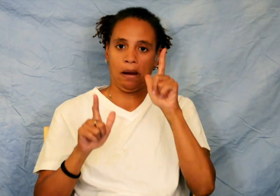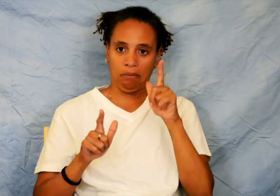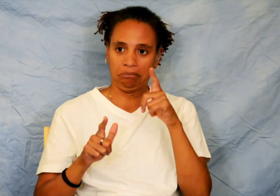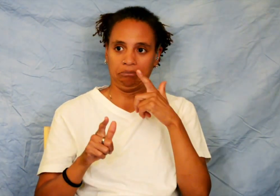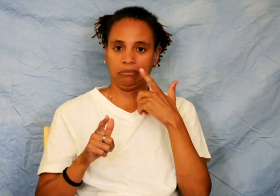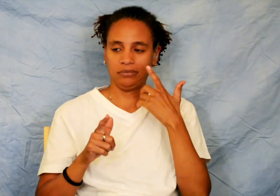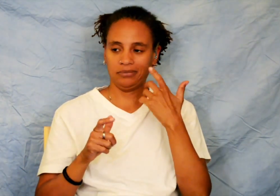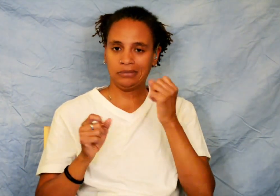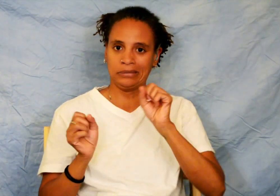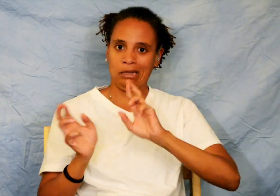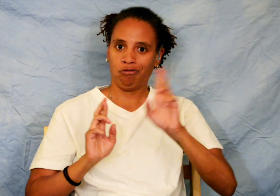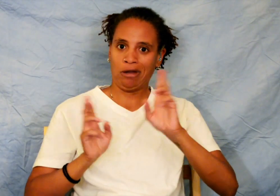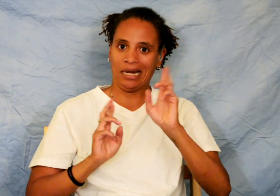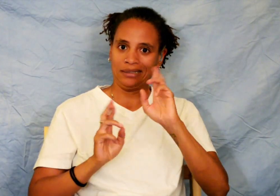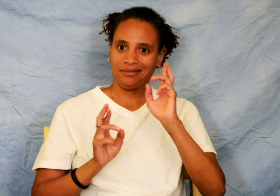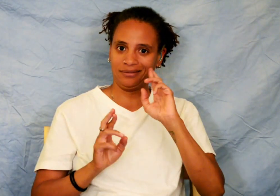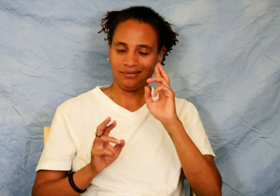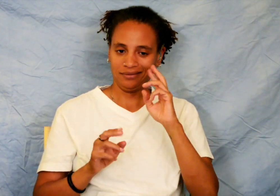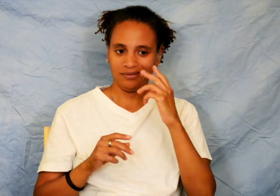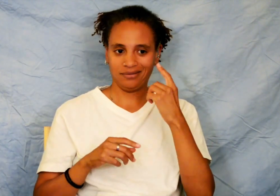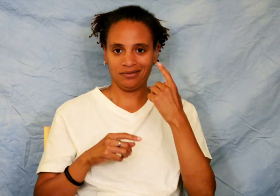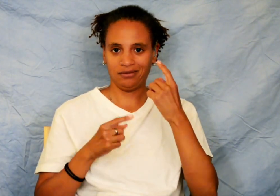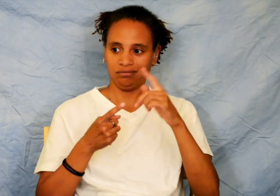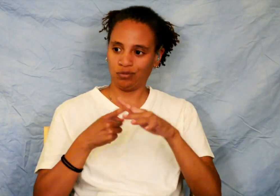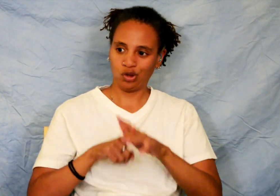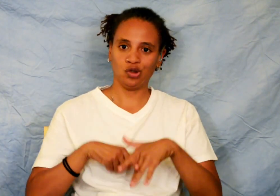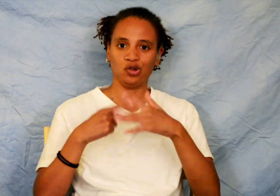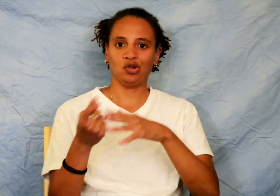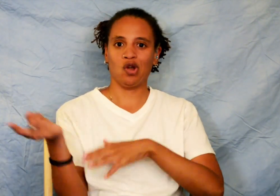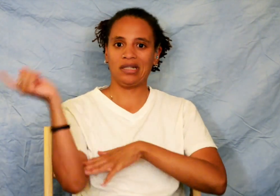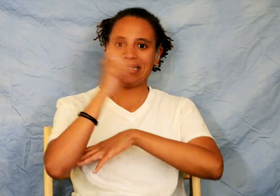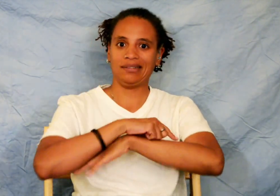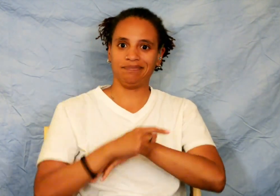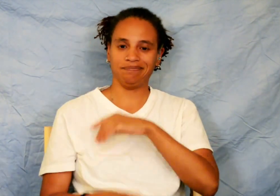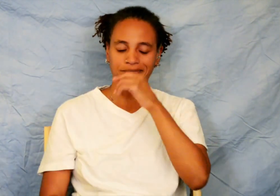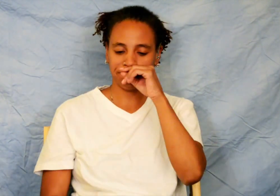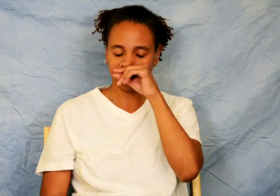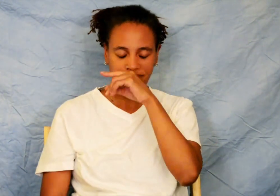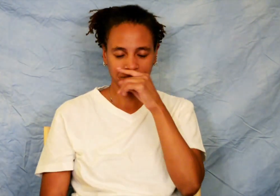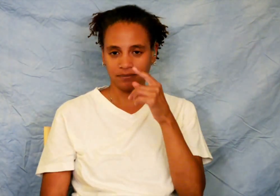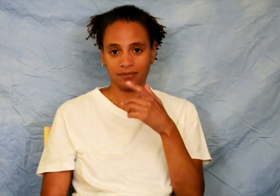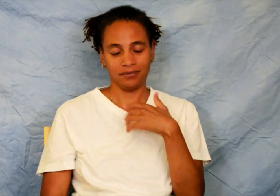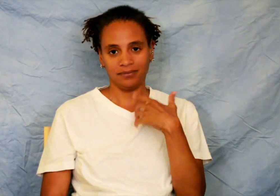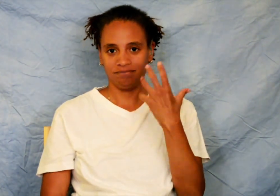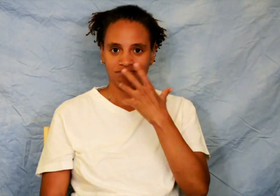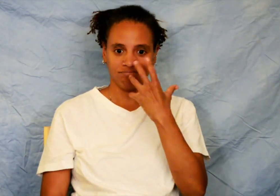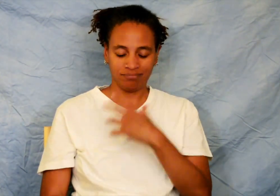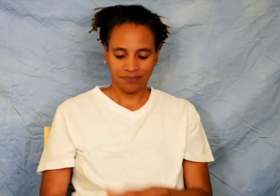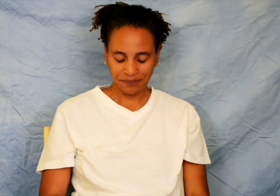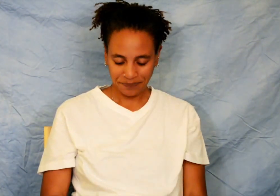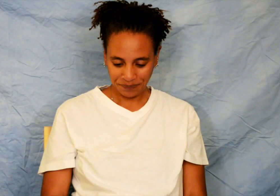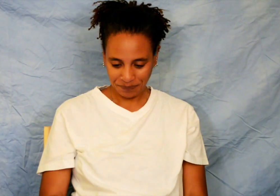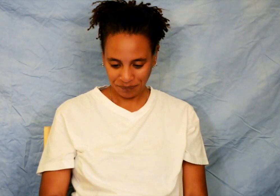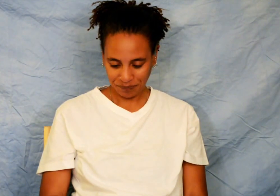me up and get a start to the day.